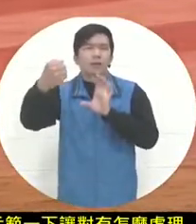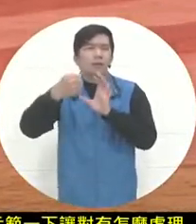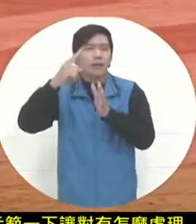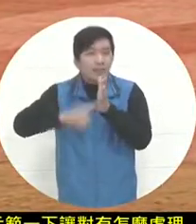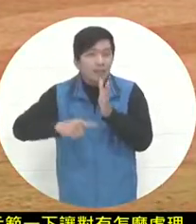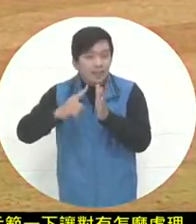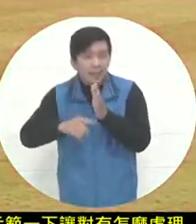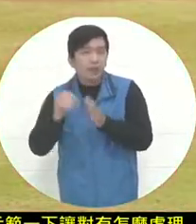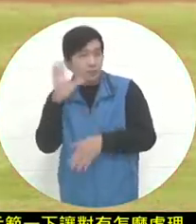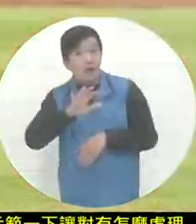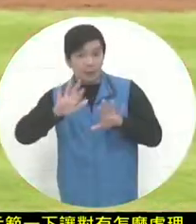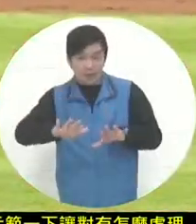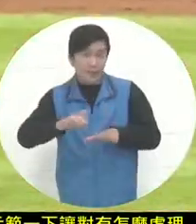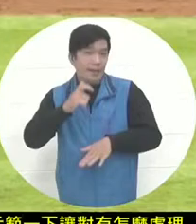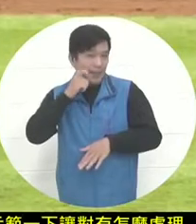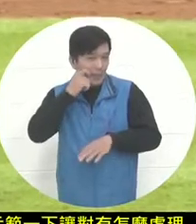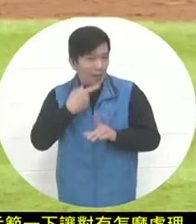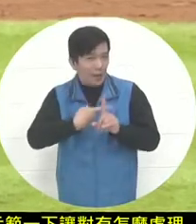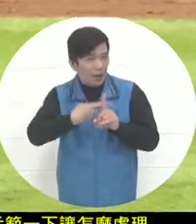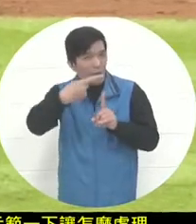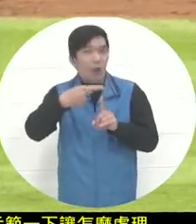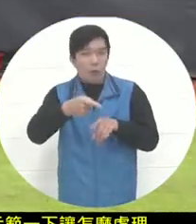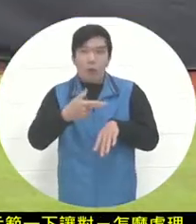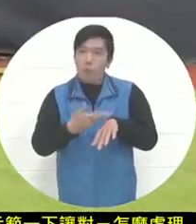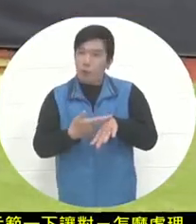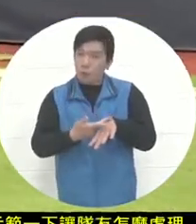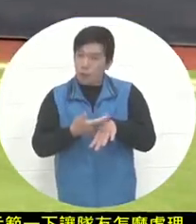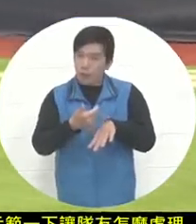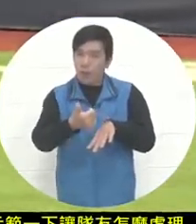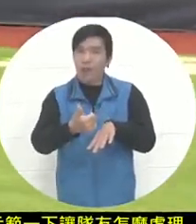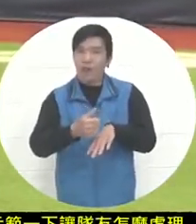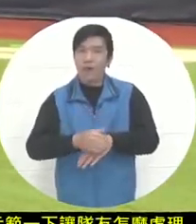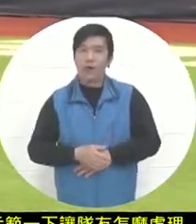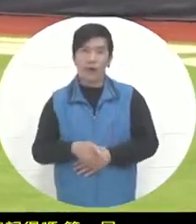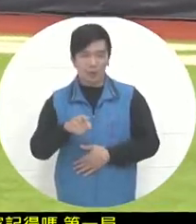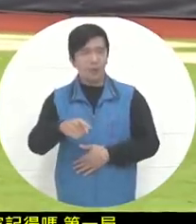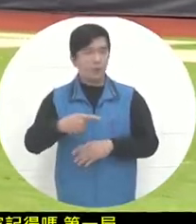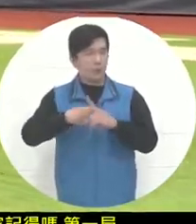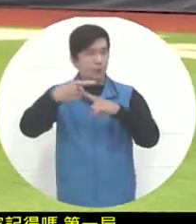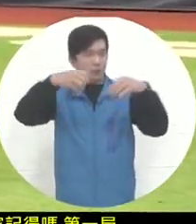this ball is really good. This has a five-star level.